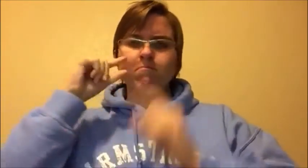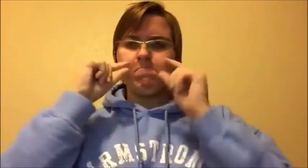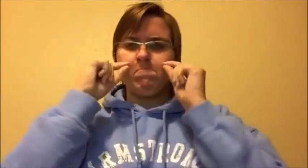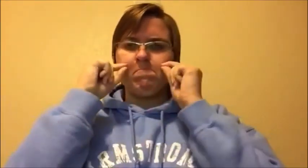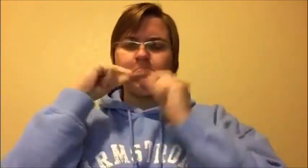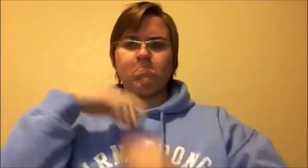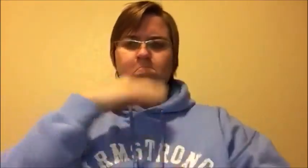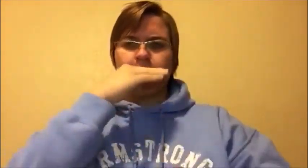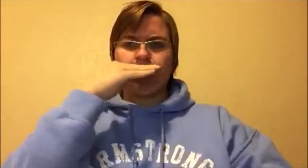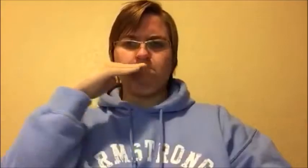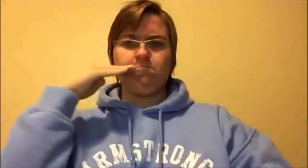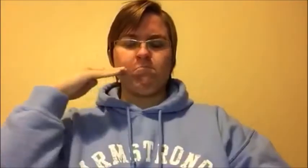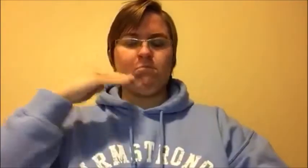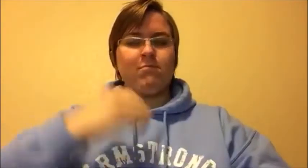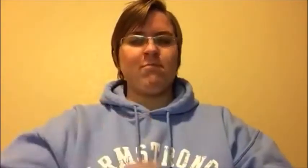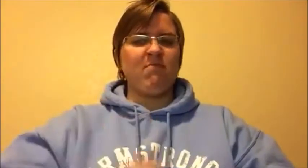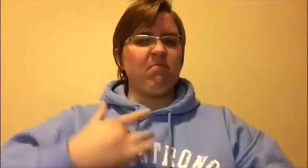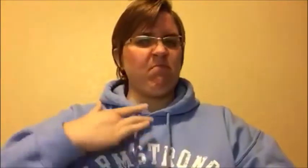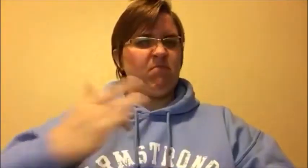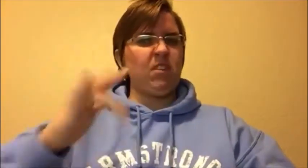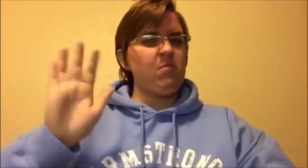She tends to thin her lips in disapproval.